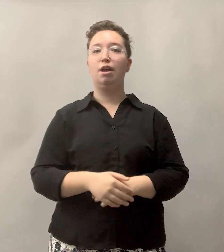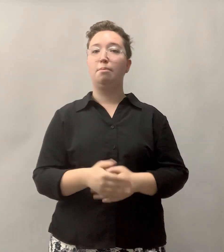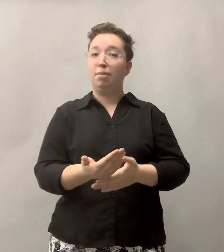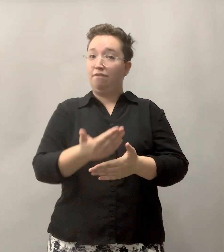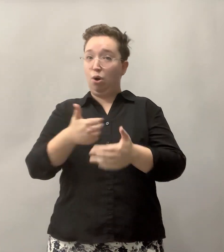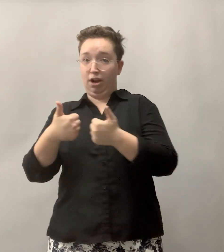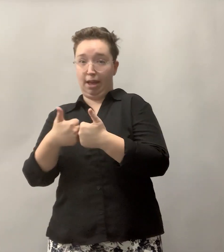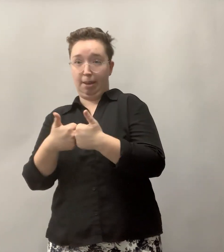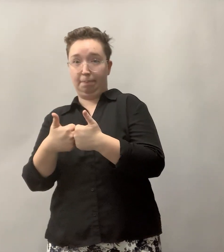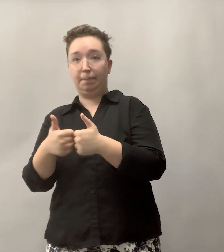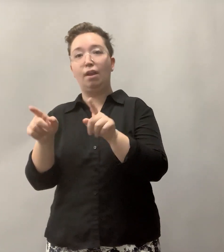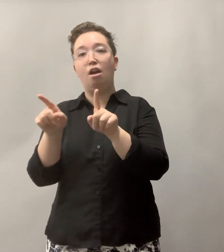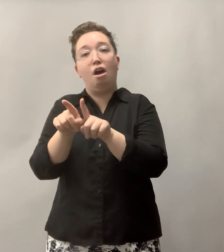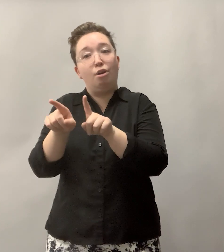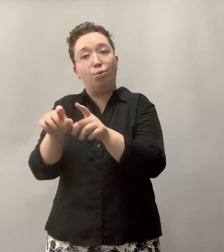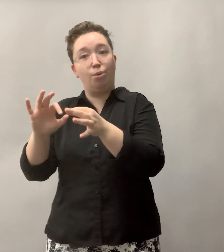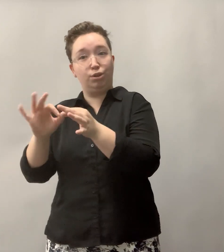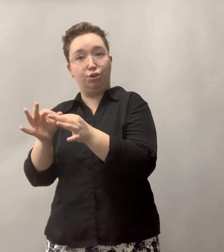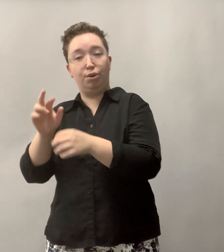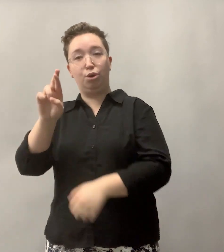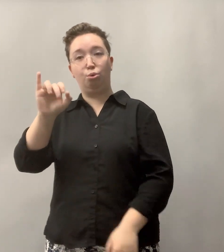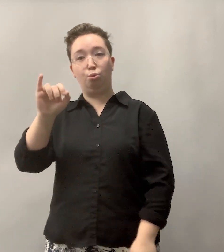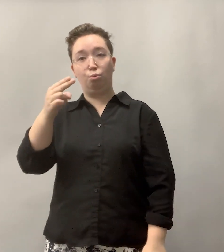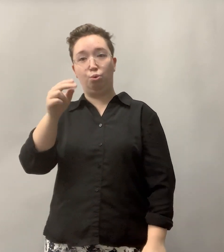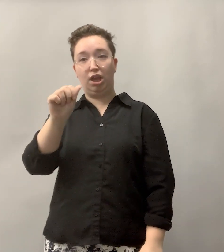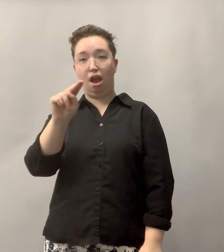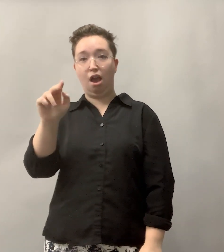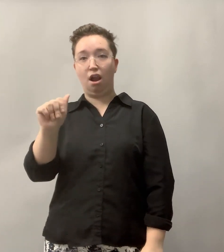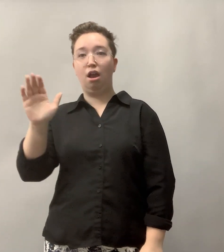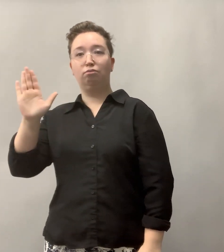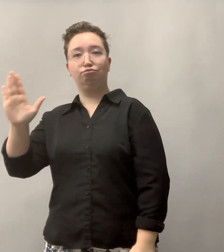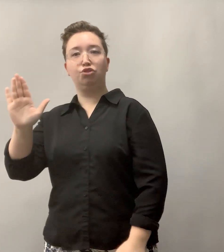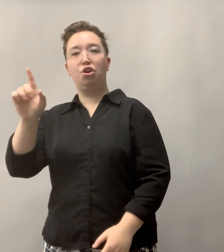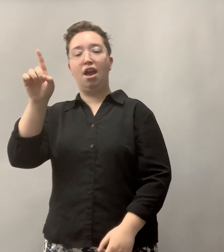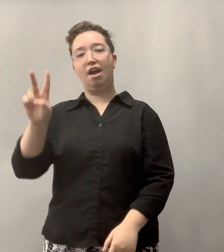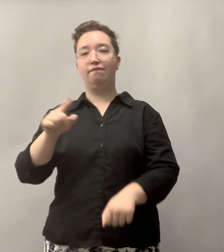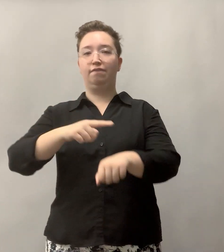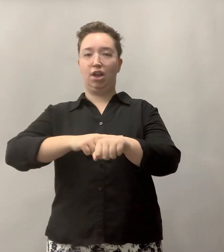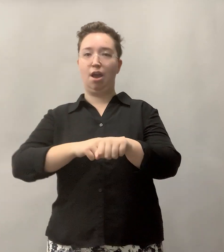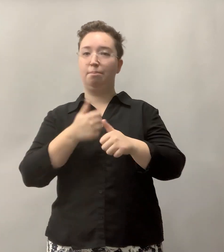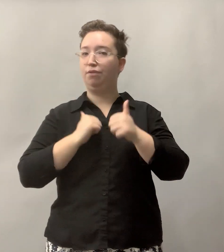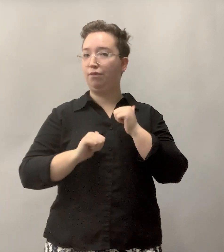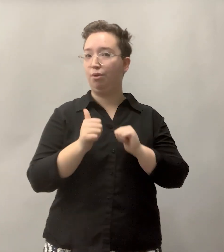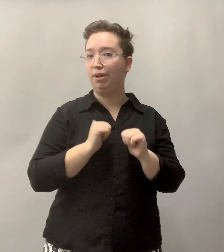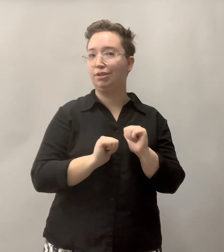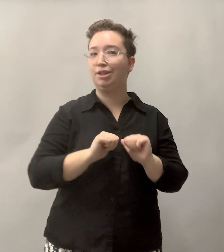before the game, nd will also interpret Rihanna’s halftime performance.